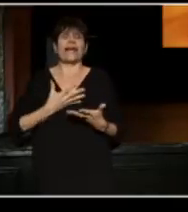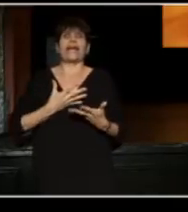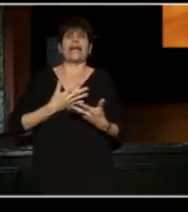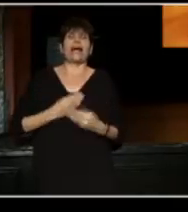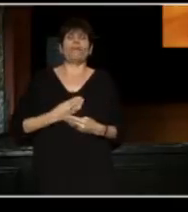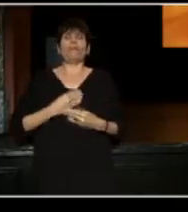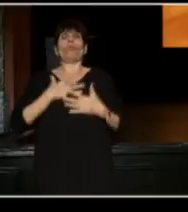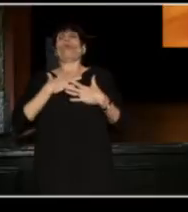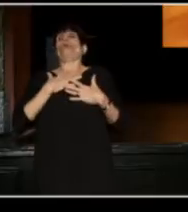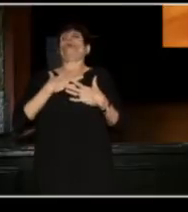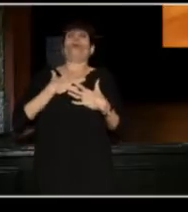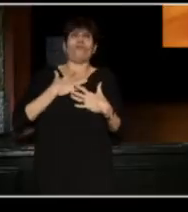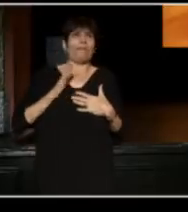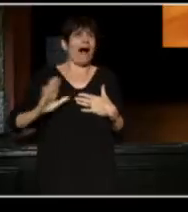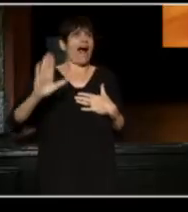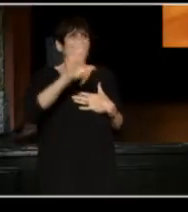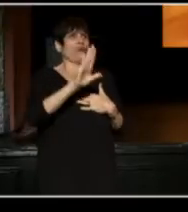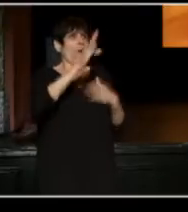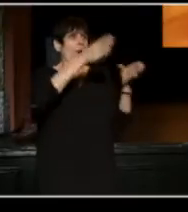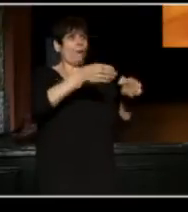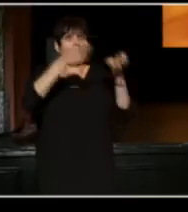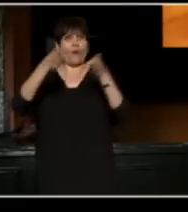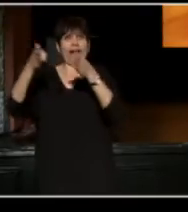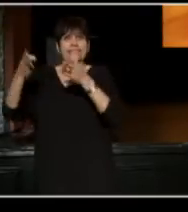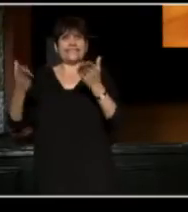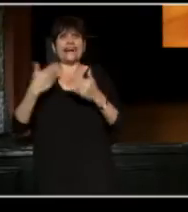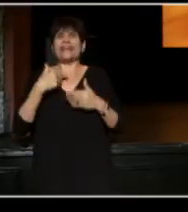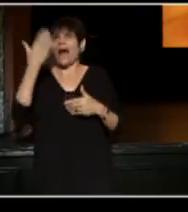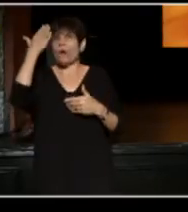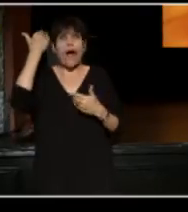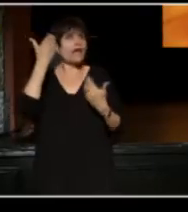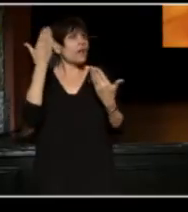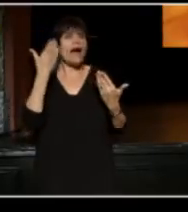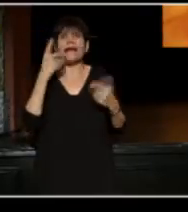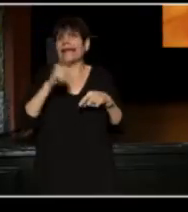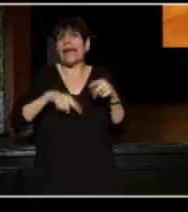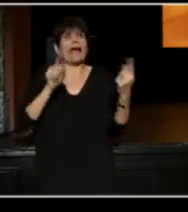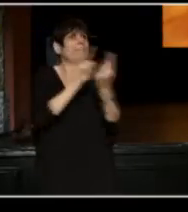and knowing that I won't be able to introduce myself to each and everyone of you,